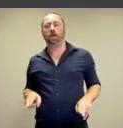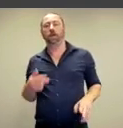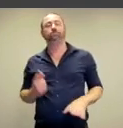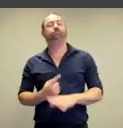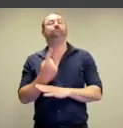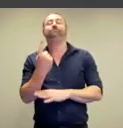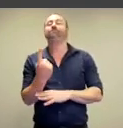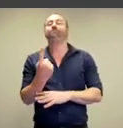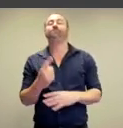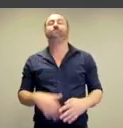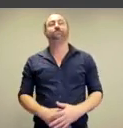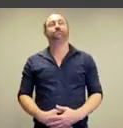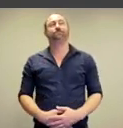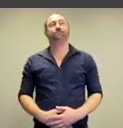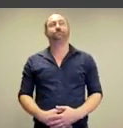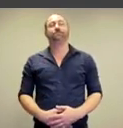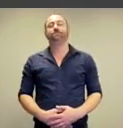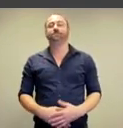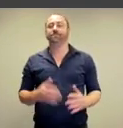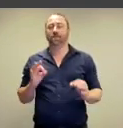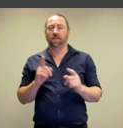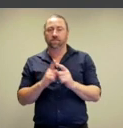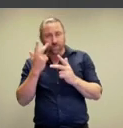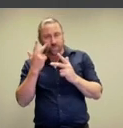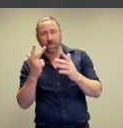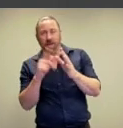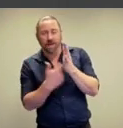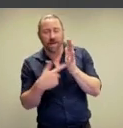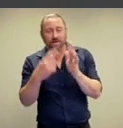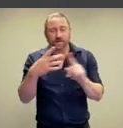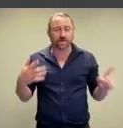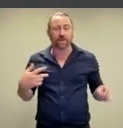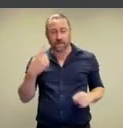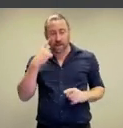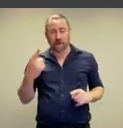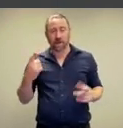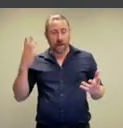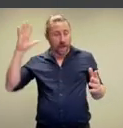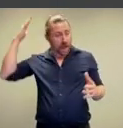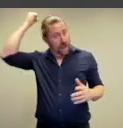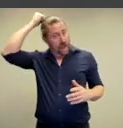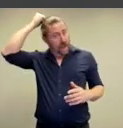which are stand-ins for any